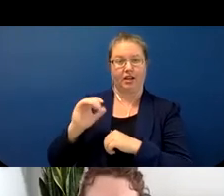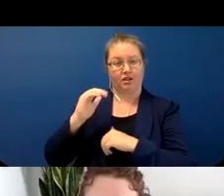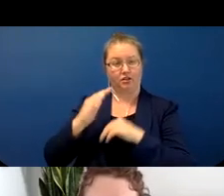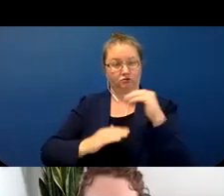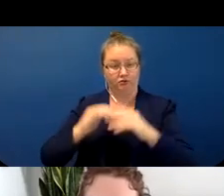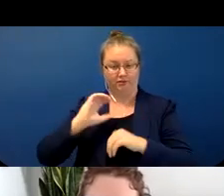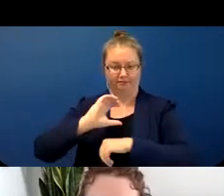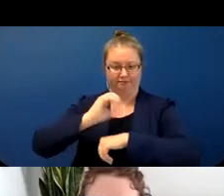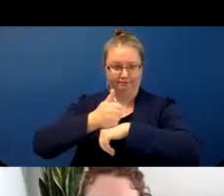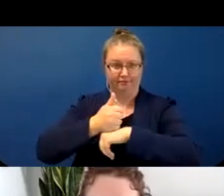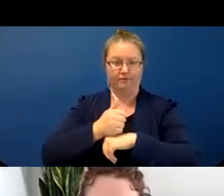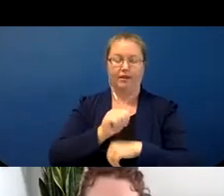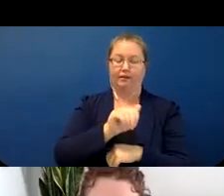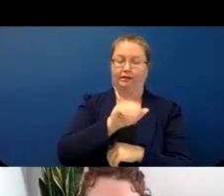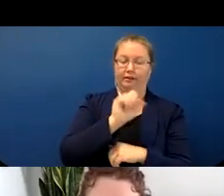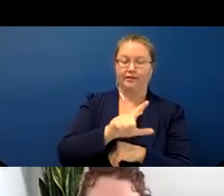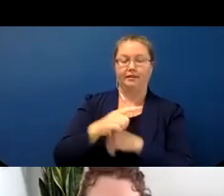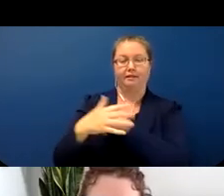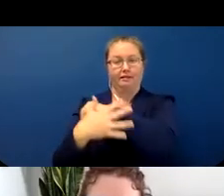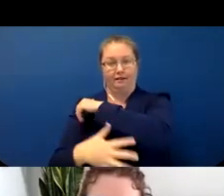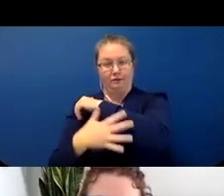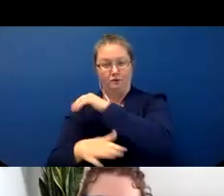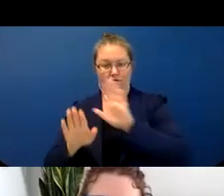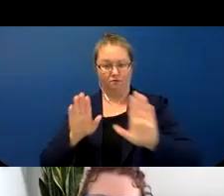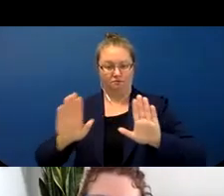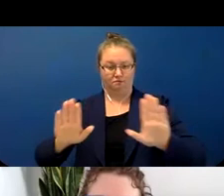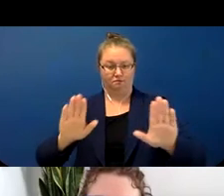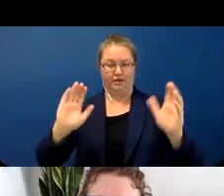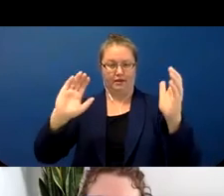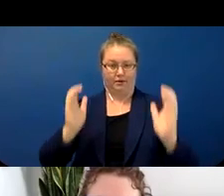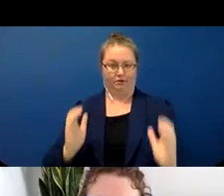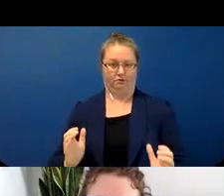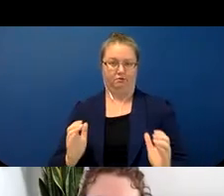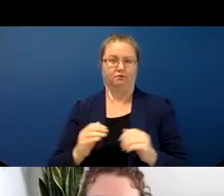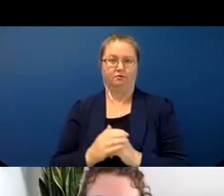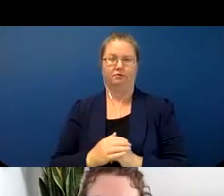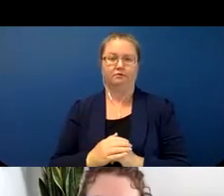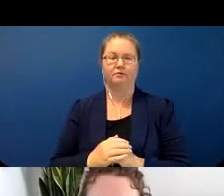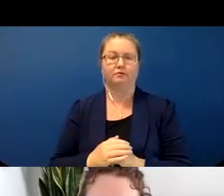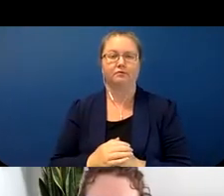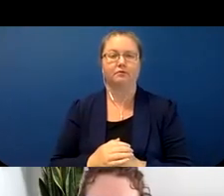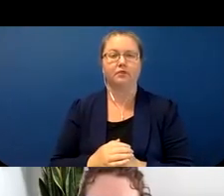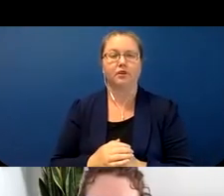and do a direct comparison between the two. As you're going to see, these languages are